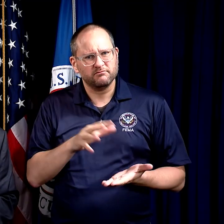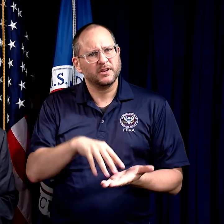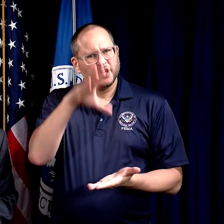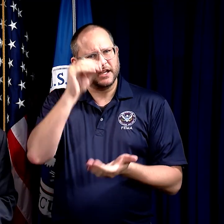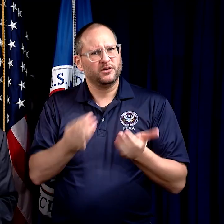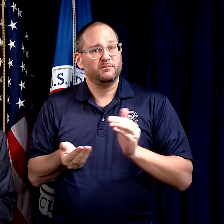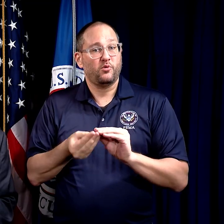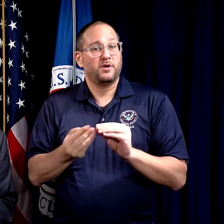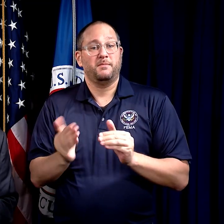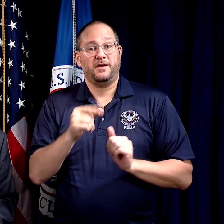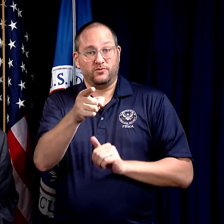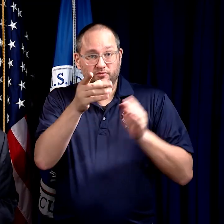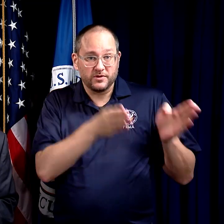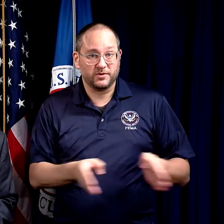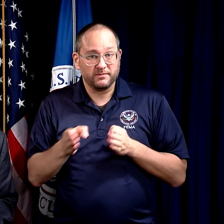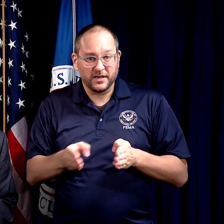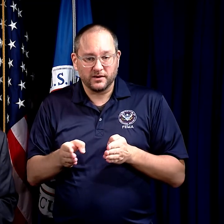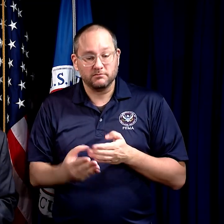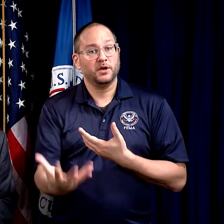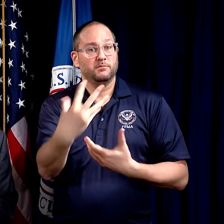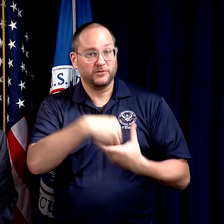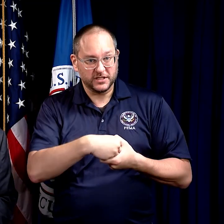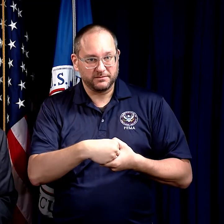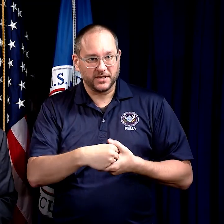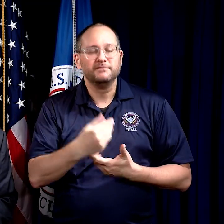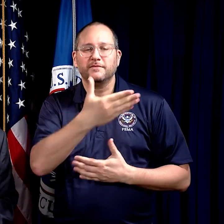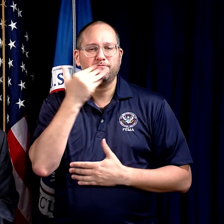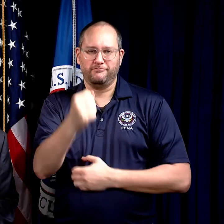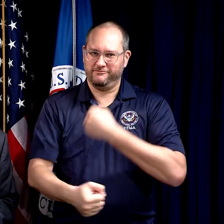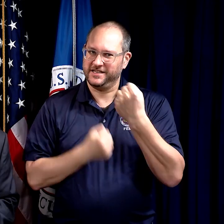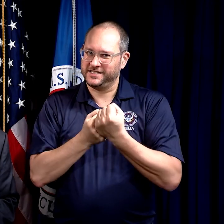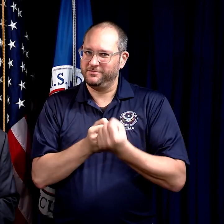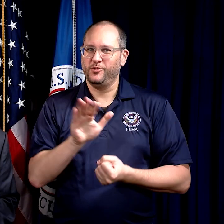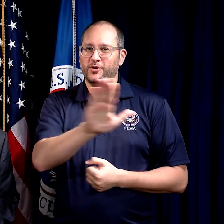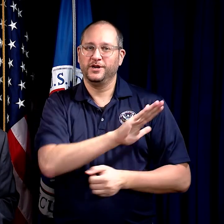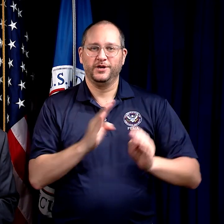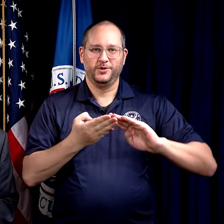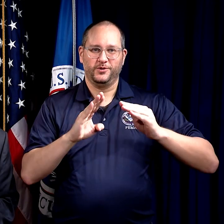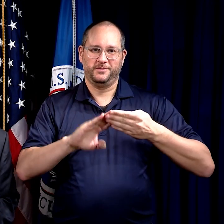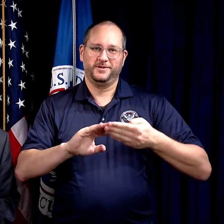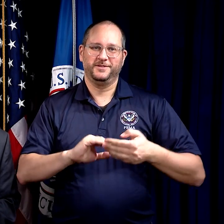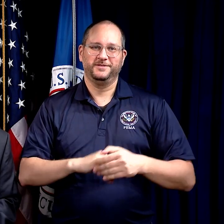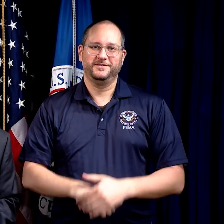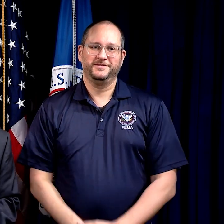and learn more about how you can prepare, participate, and best support your community.